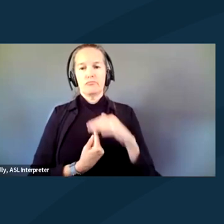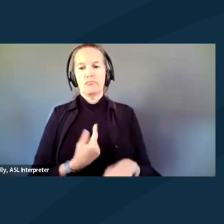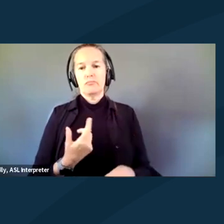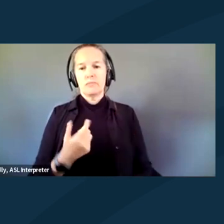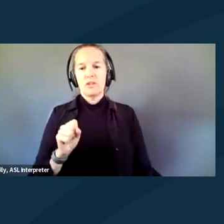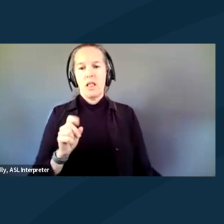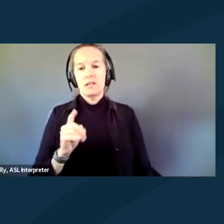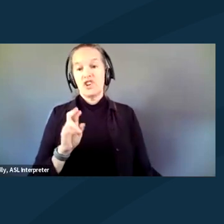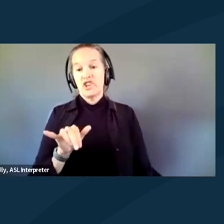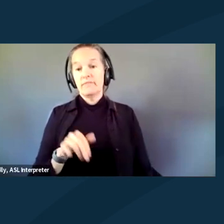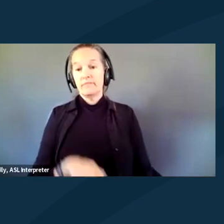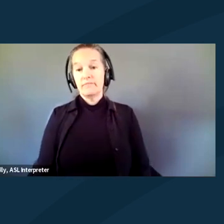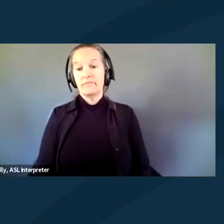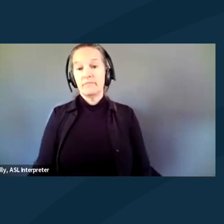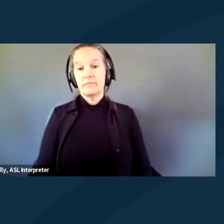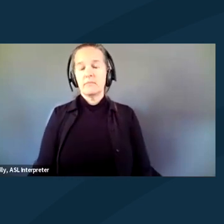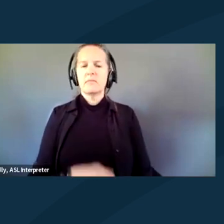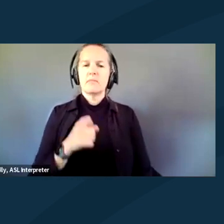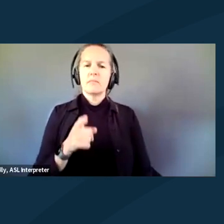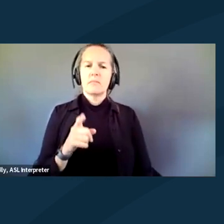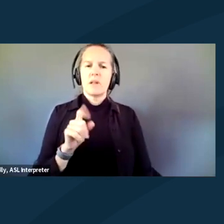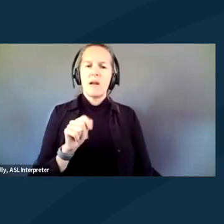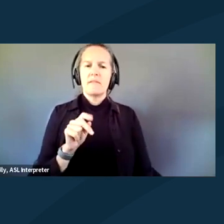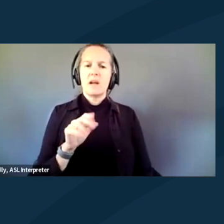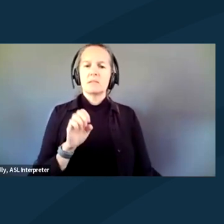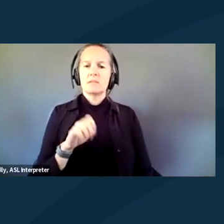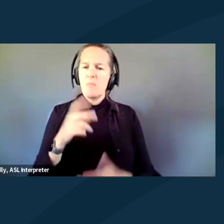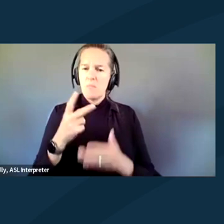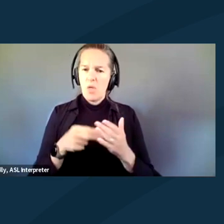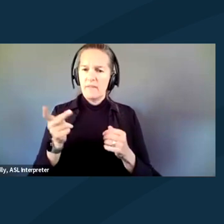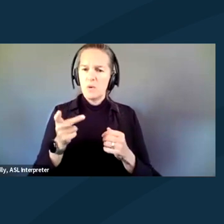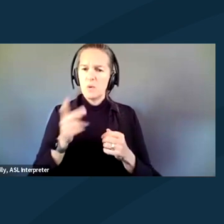So yeah. Both of you have spoken to the solitary confinement piece.